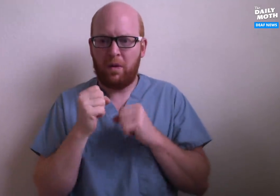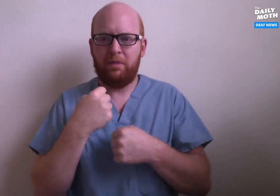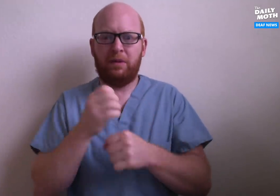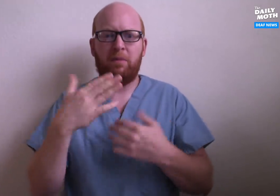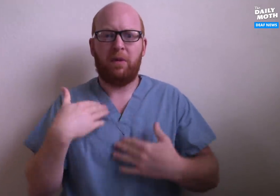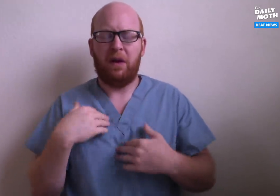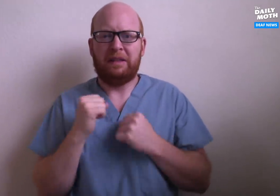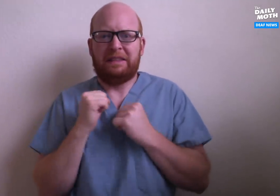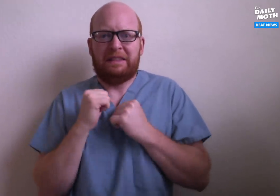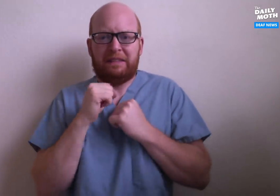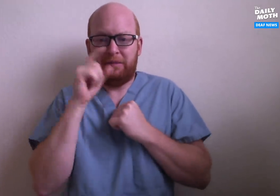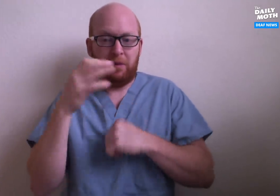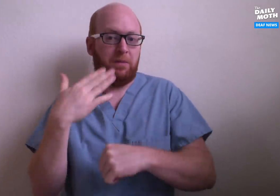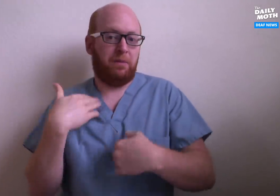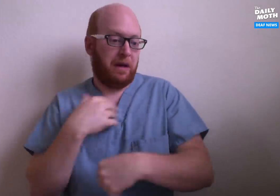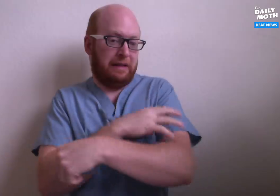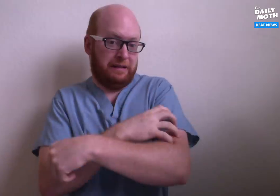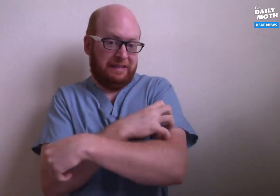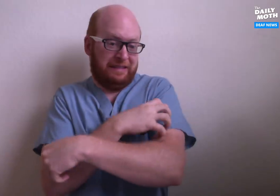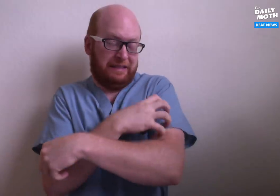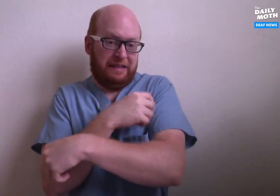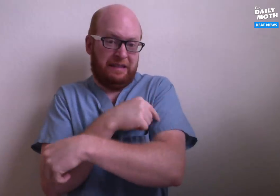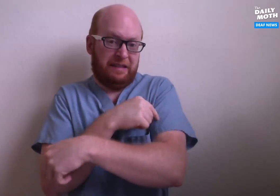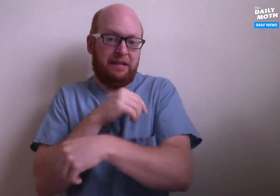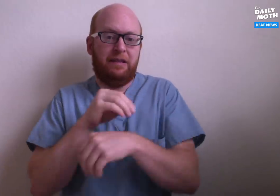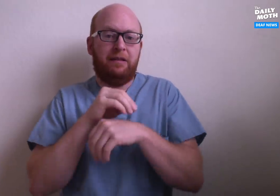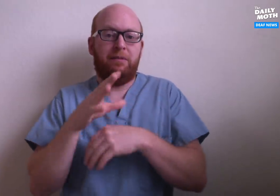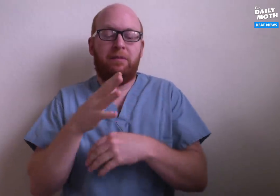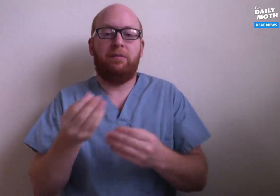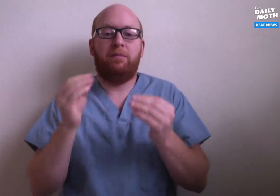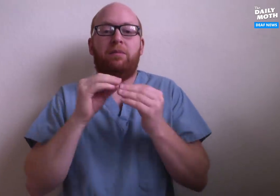colder than you, so it makes your body contract muscles as